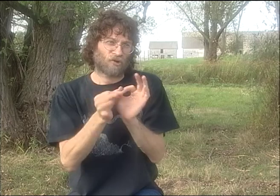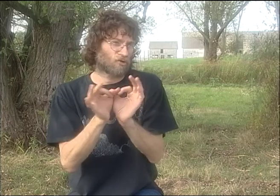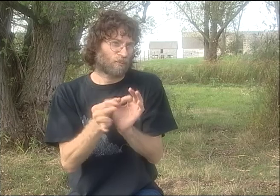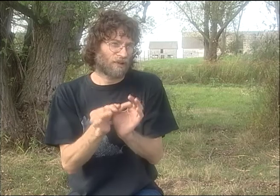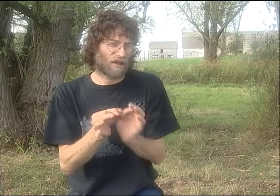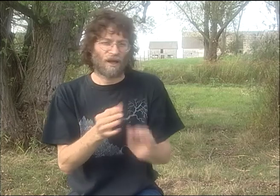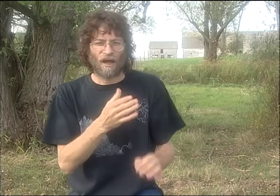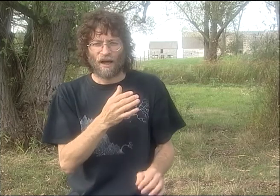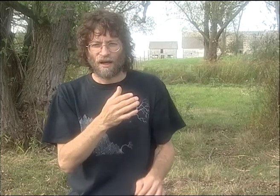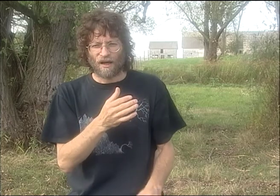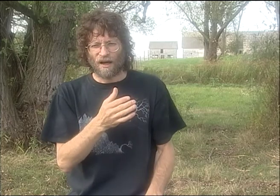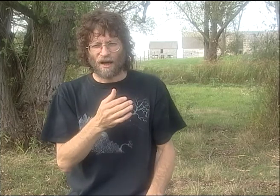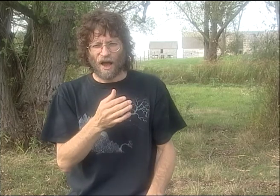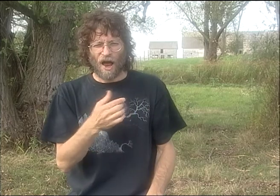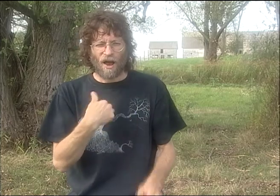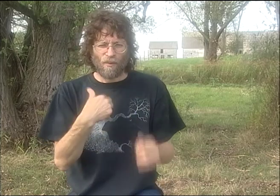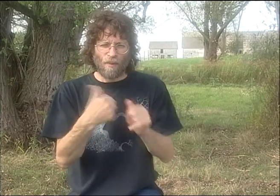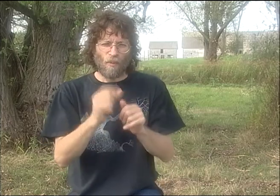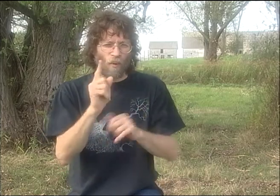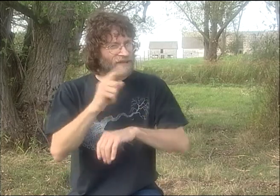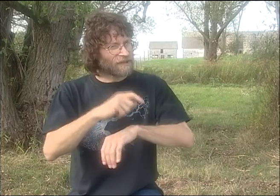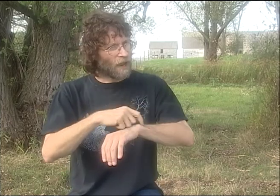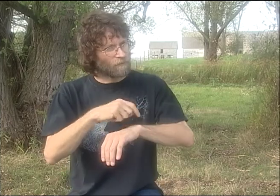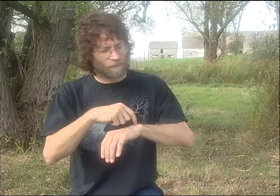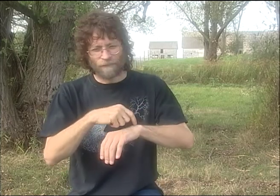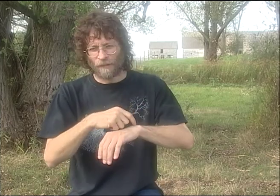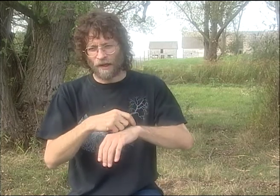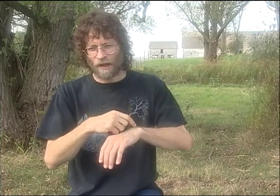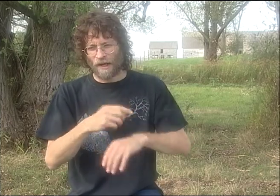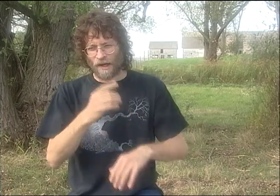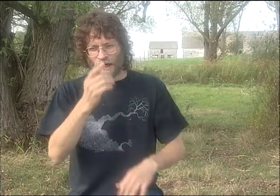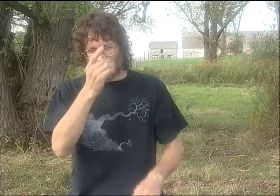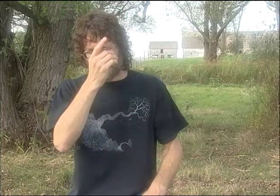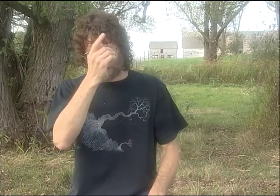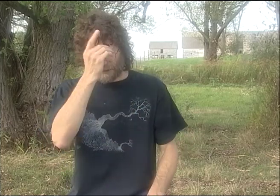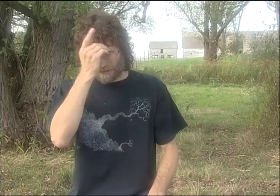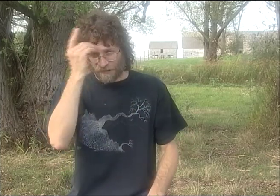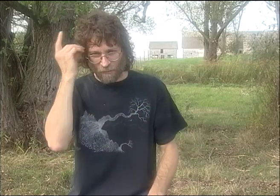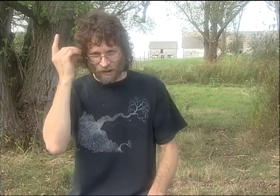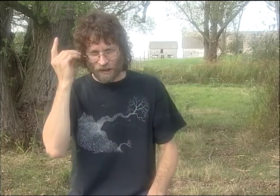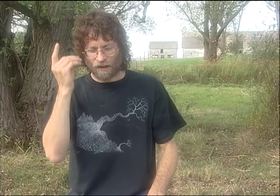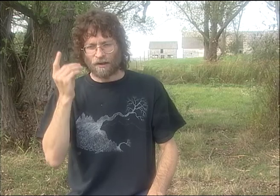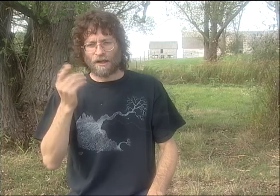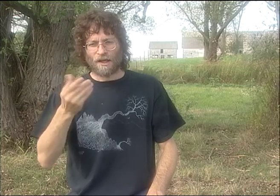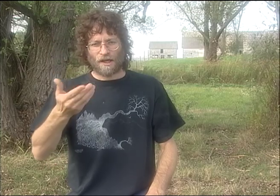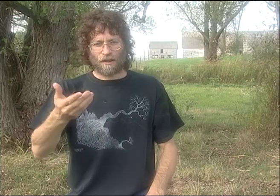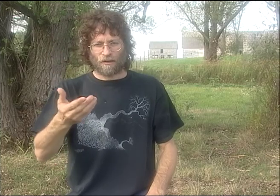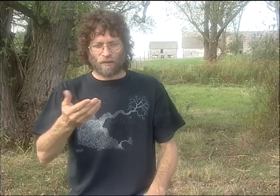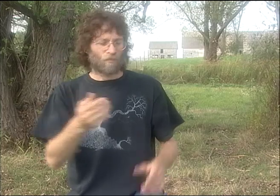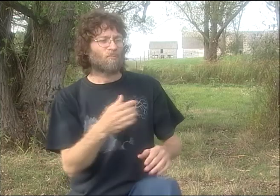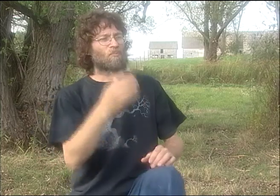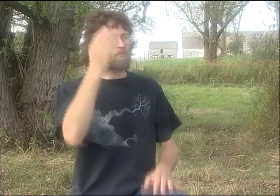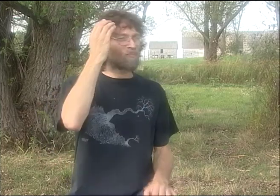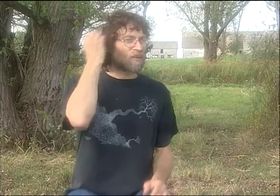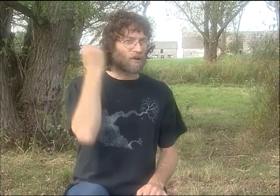AND DONNA WAS GREAT. I MEAN, DONNA JUST DID A SUPERB JOB VOICING FOR DEBBIE. AND I DO REMEMBER THIS ONE TIME...